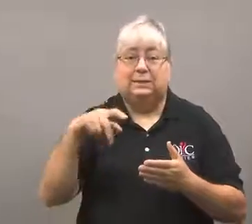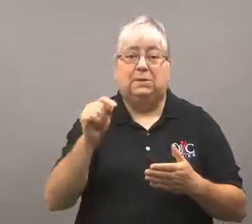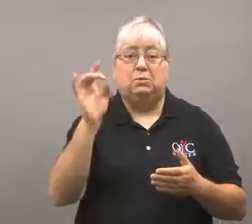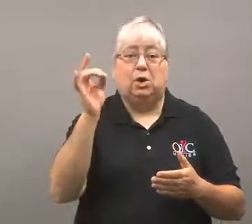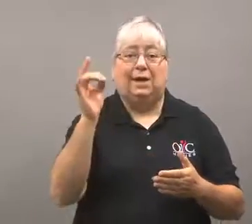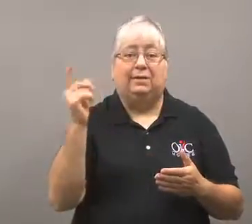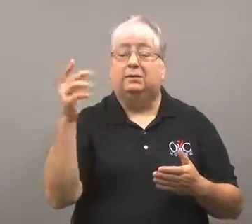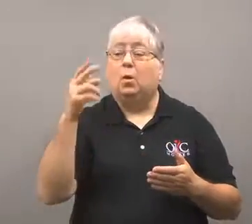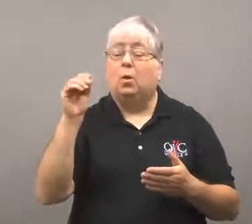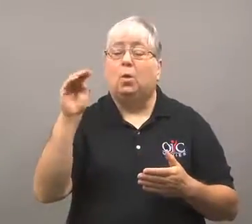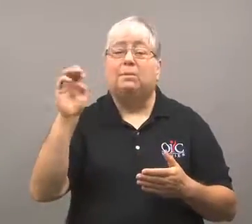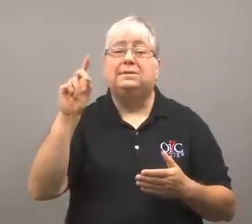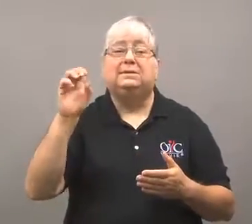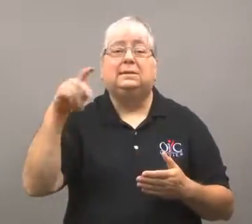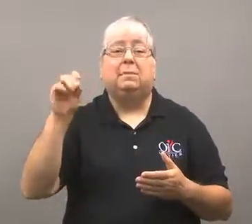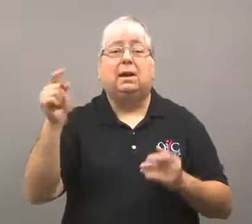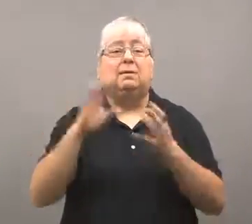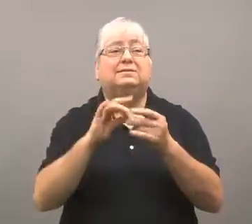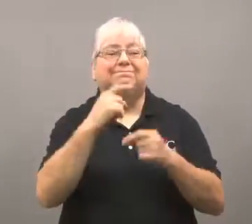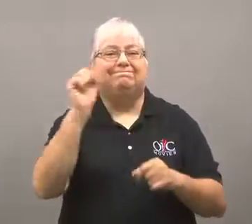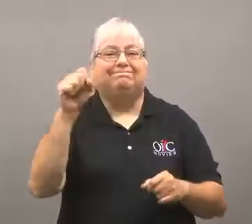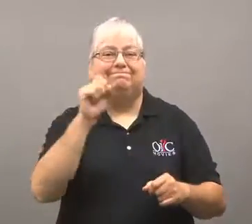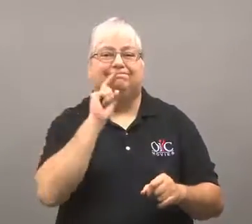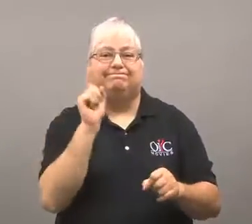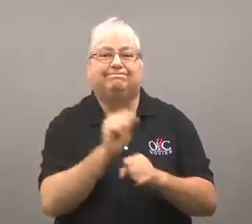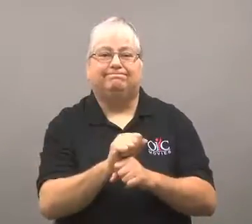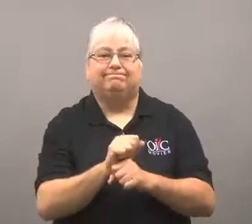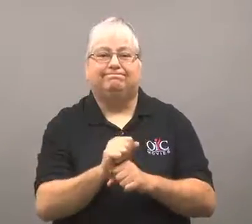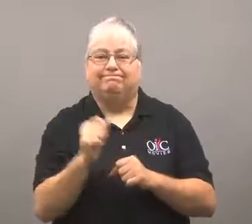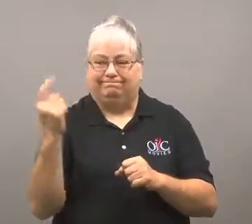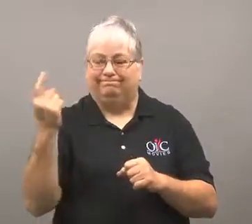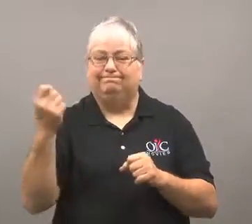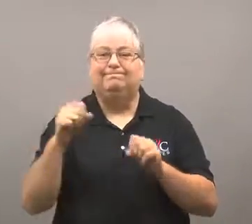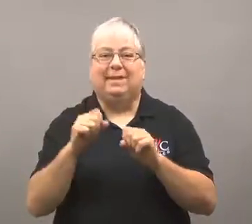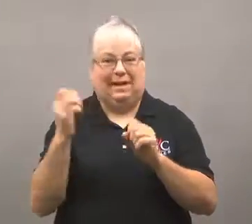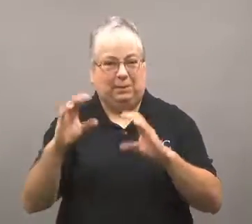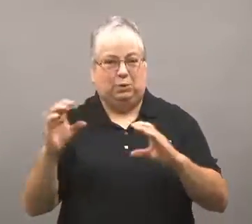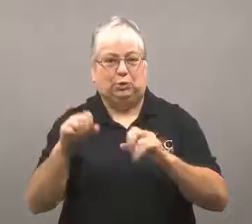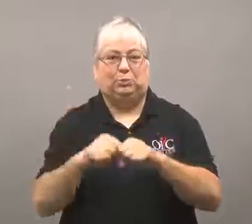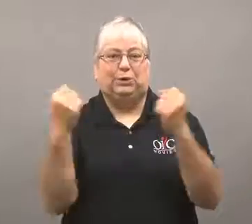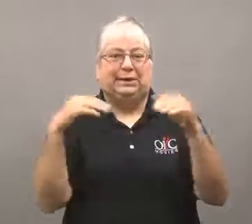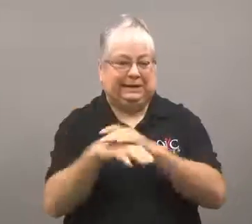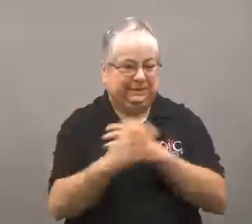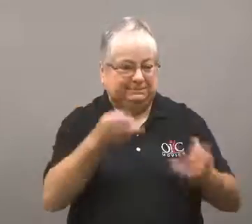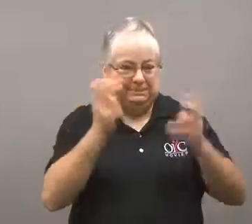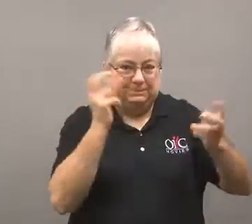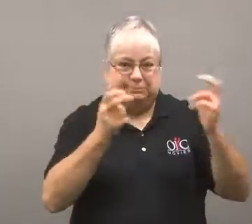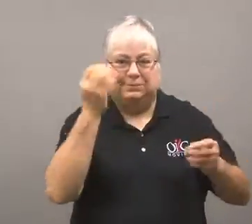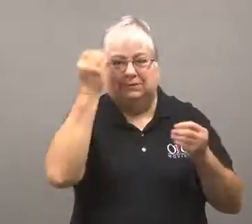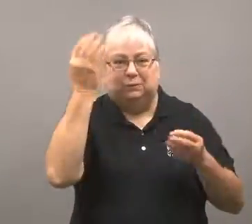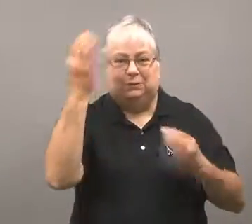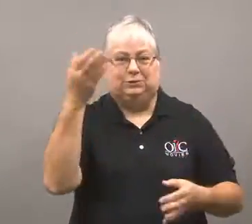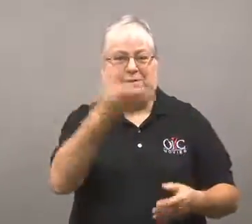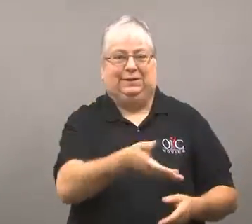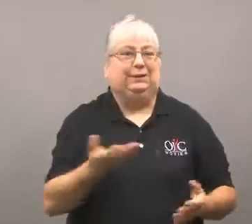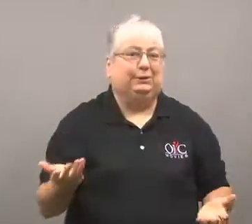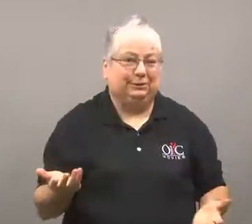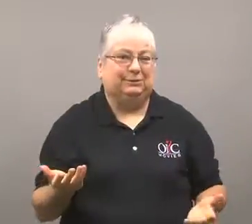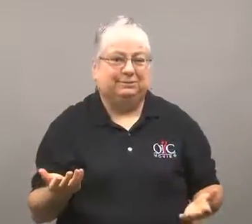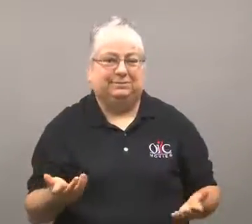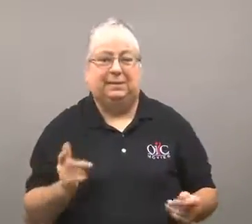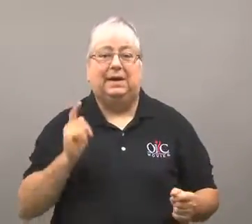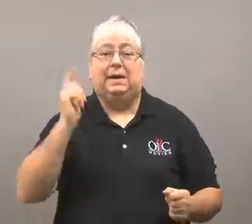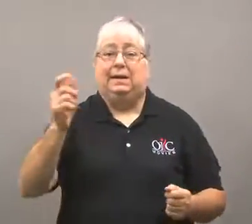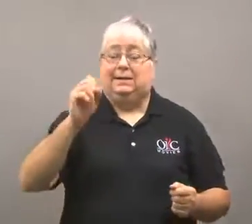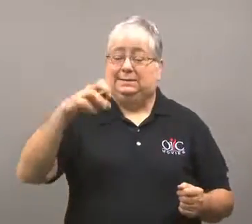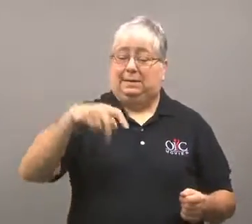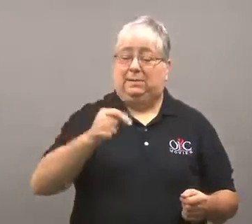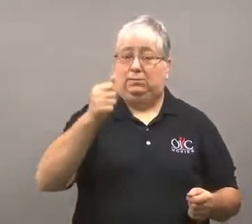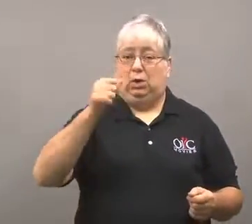On September 8, the company confirmed it had been hacked.